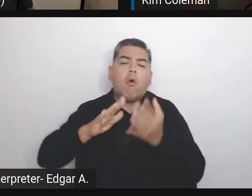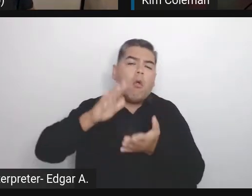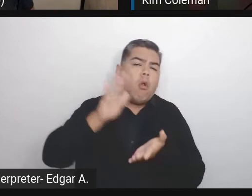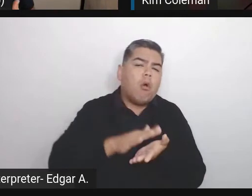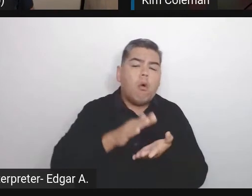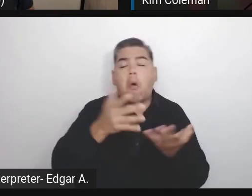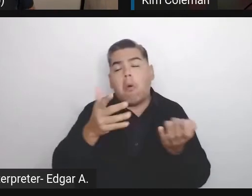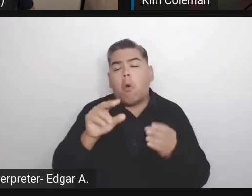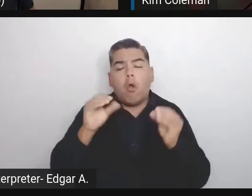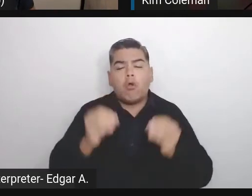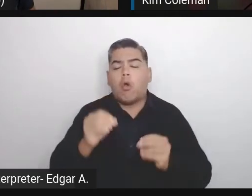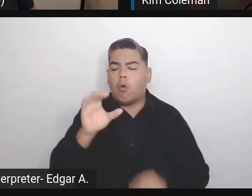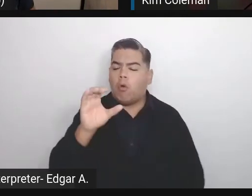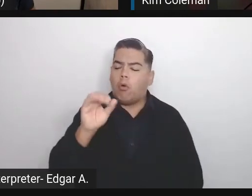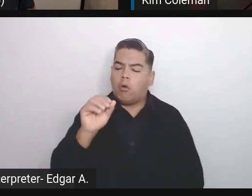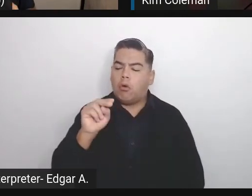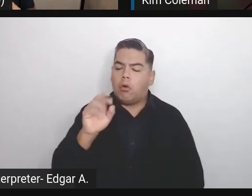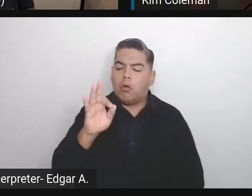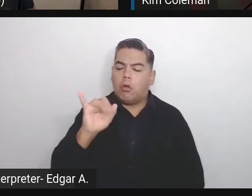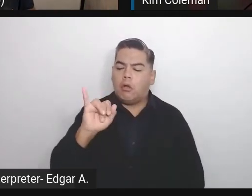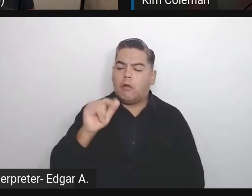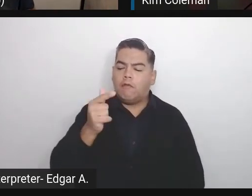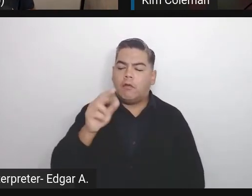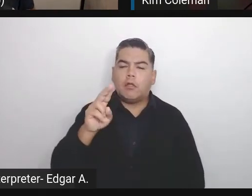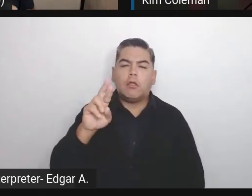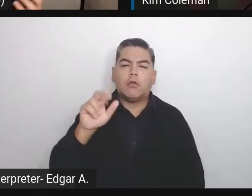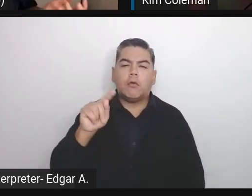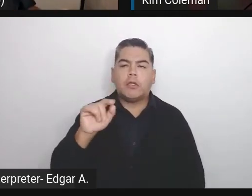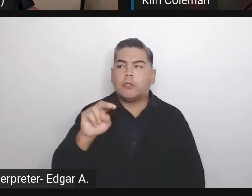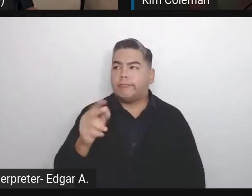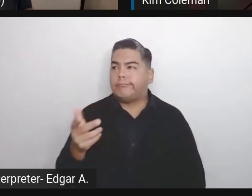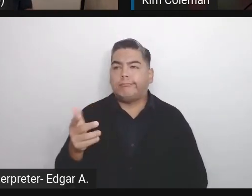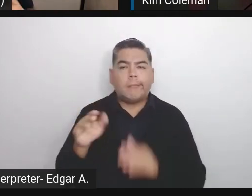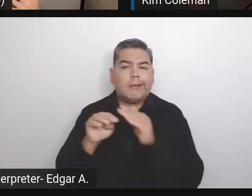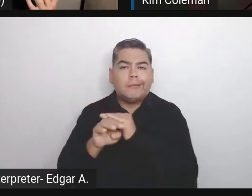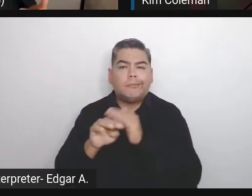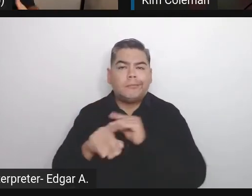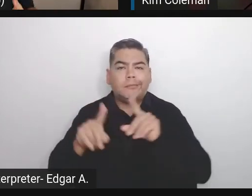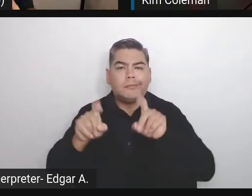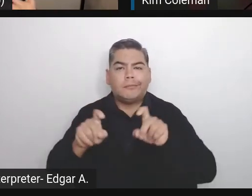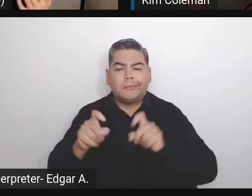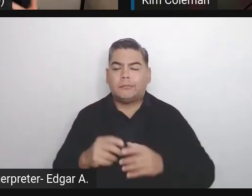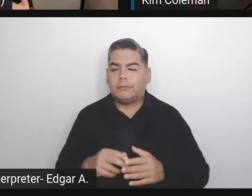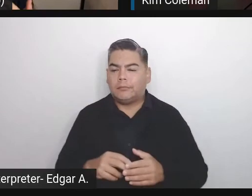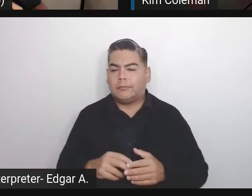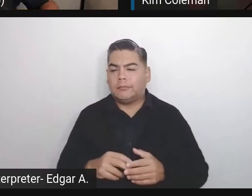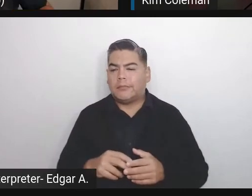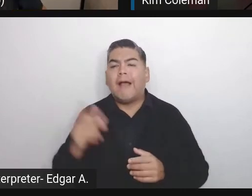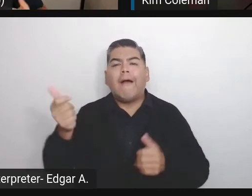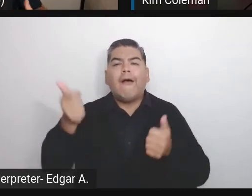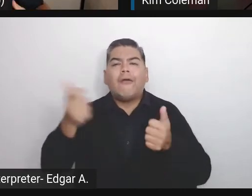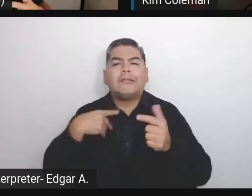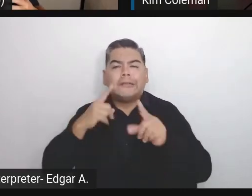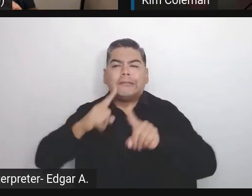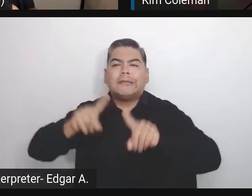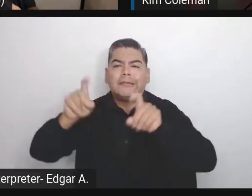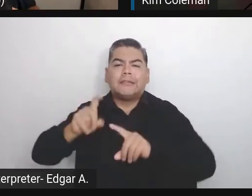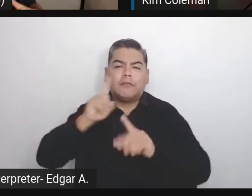like accessibility testing, like PHPStan. It's also quite easy, but for developers.